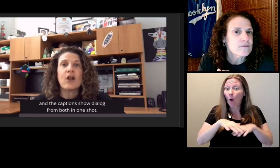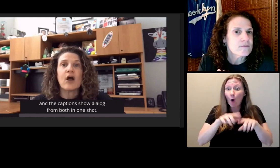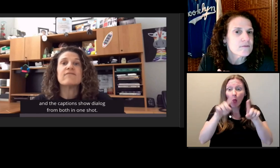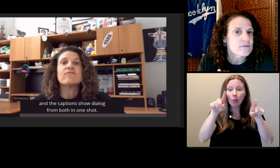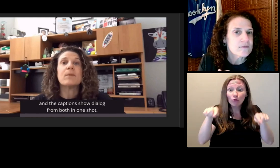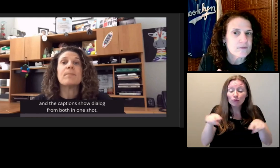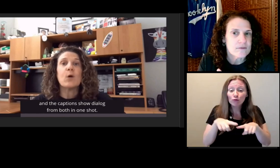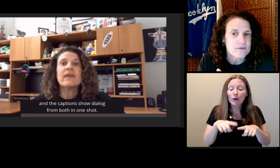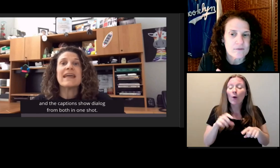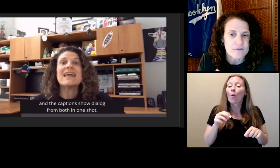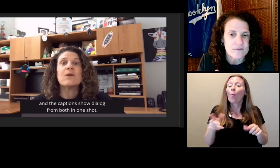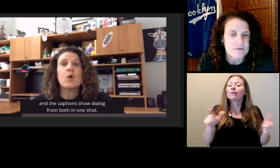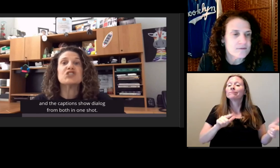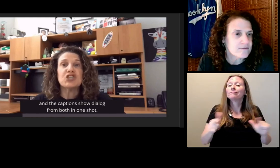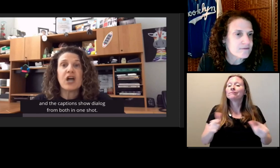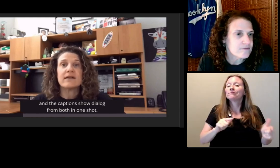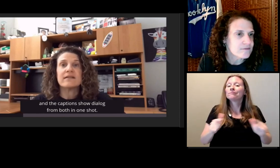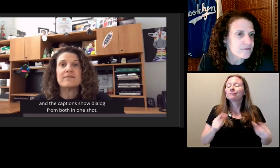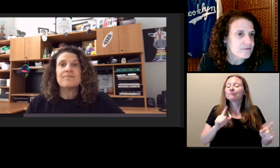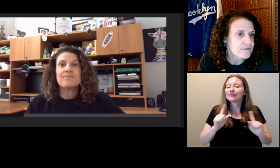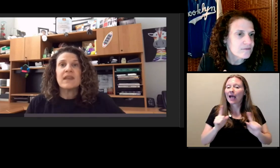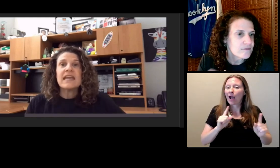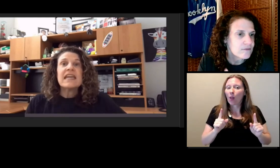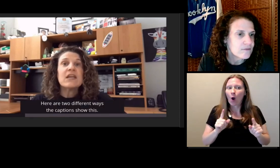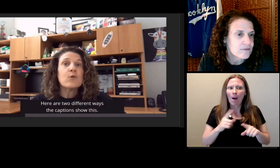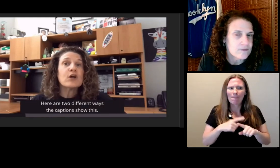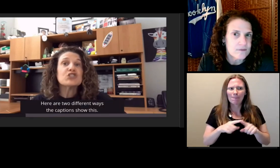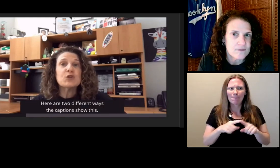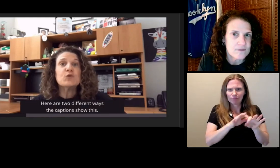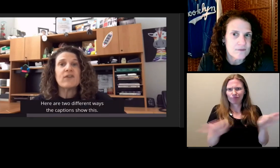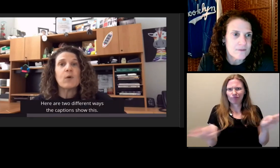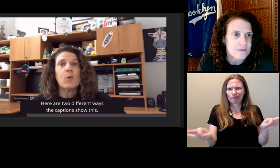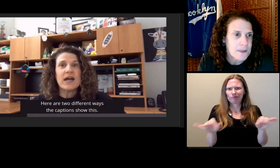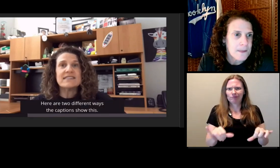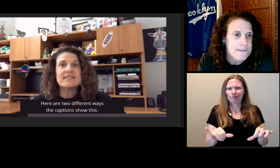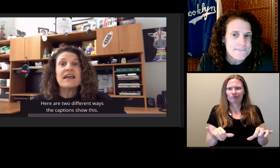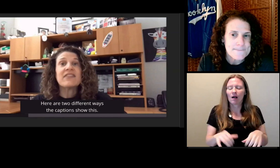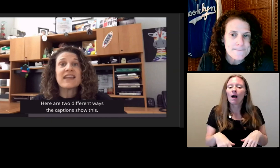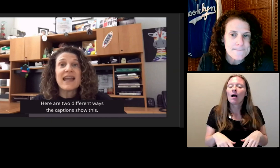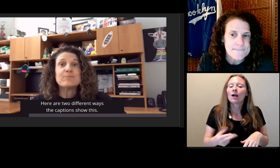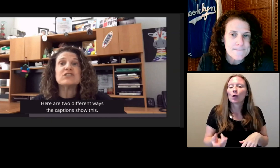How do we know it's not the bear? It's me. You just left me!